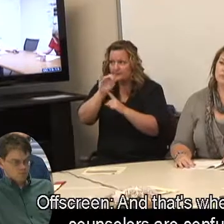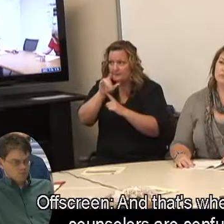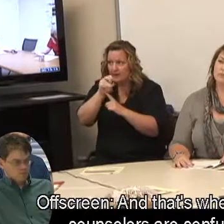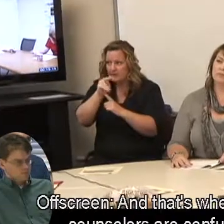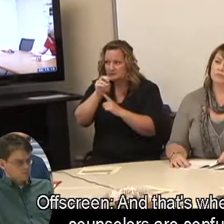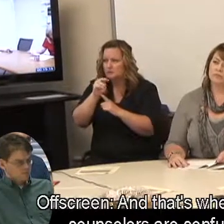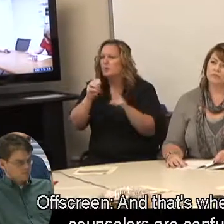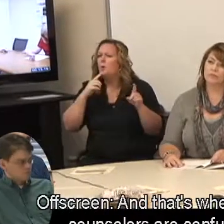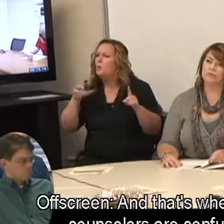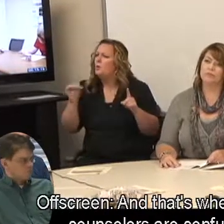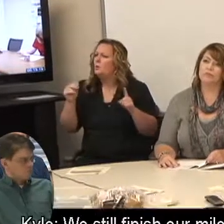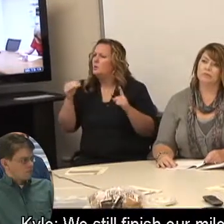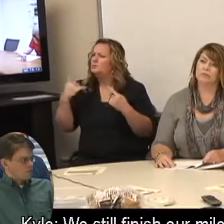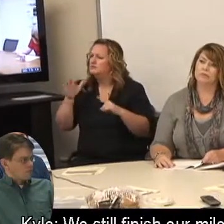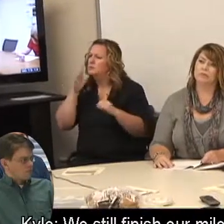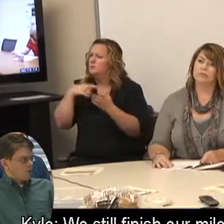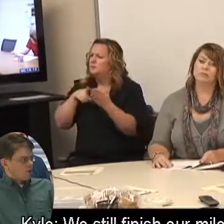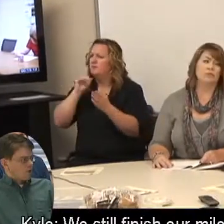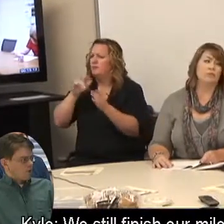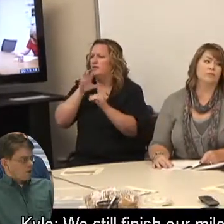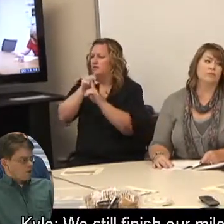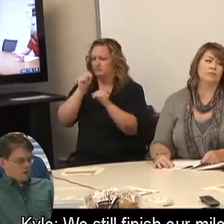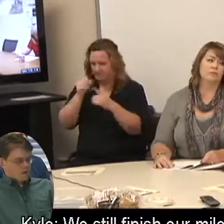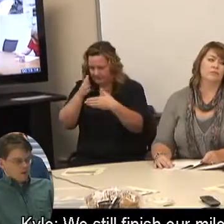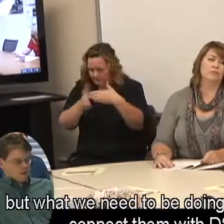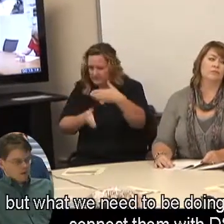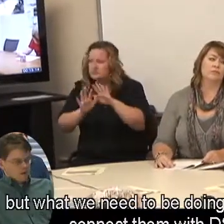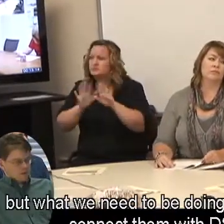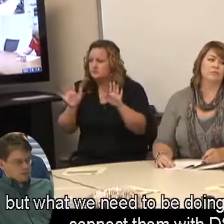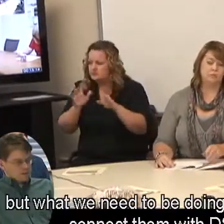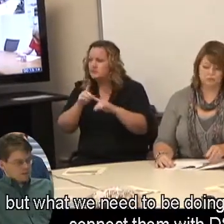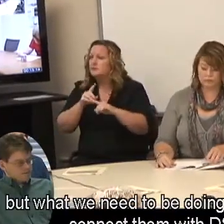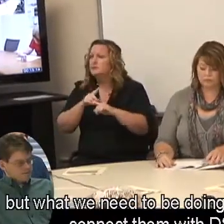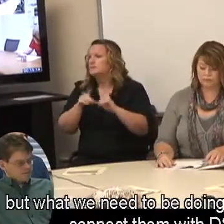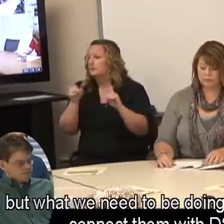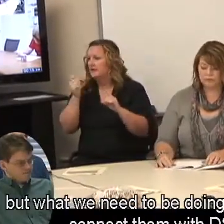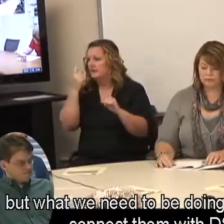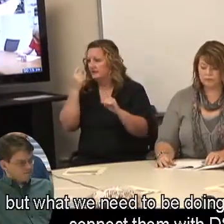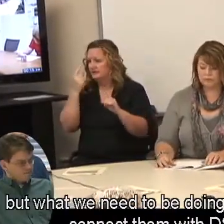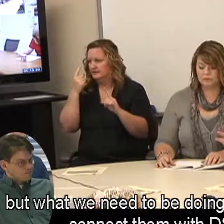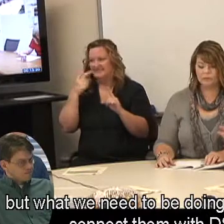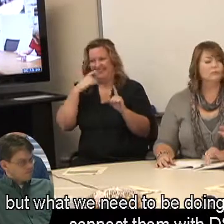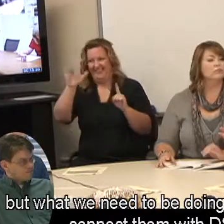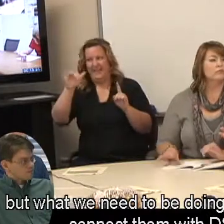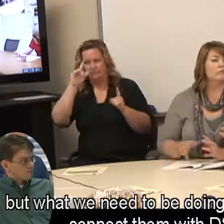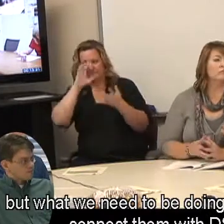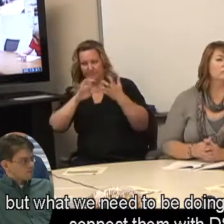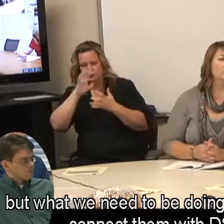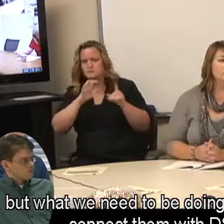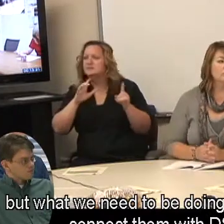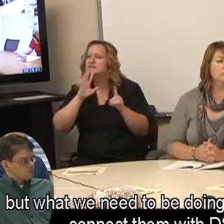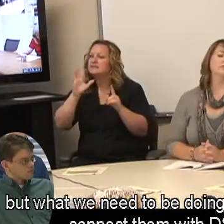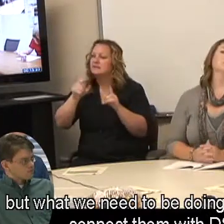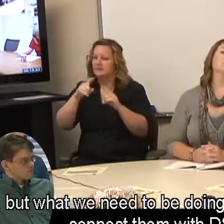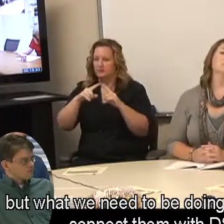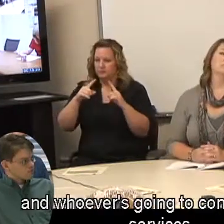Offscreen: And that's where I think counselors are confused. Kyle: We still finish our milestones out, but what we need to be doing is working to connect them with DSPD